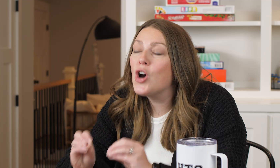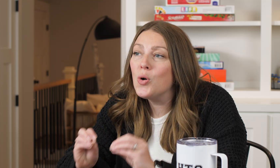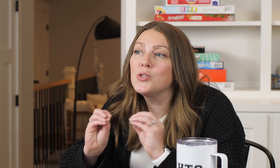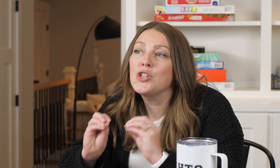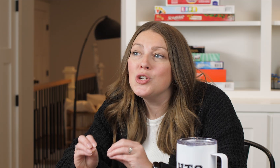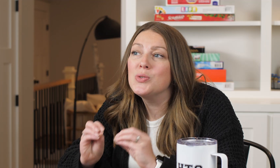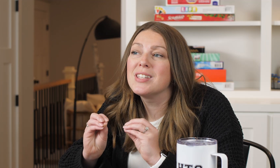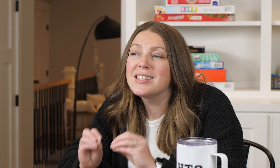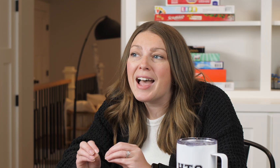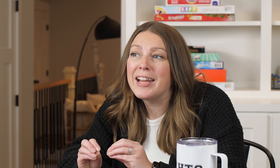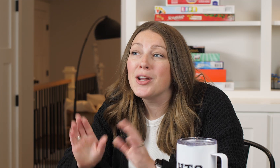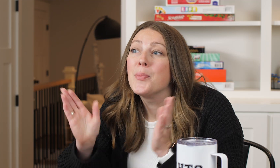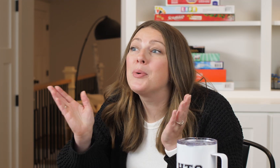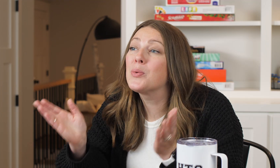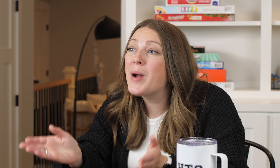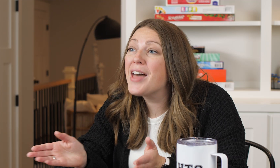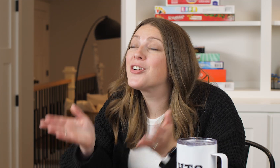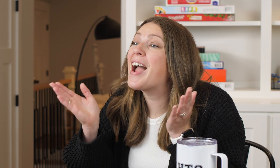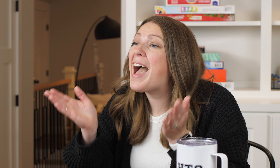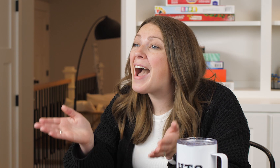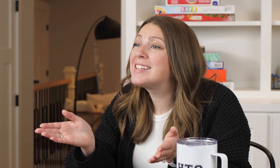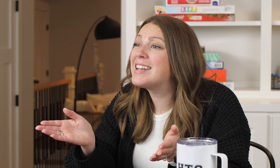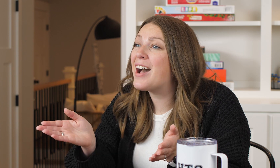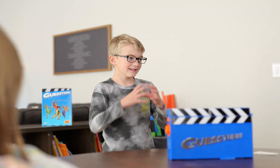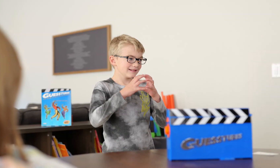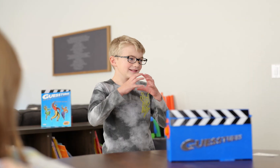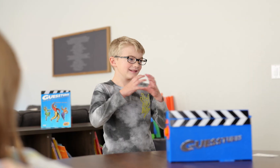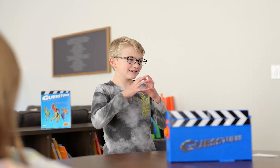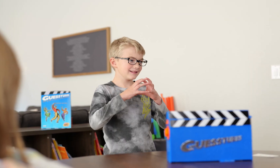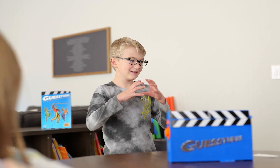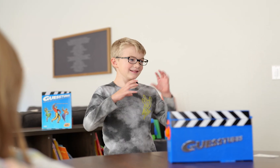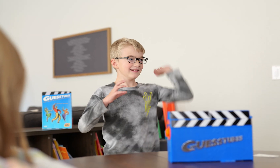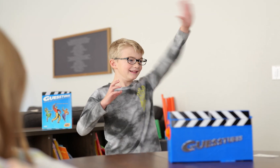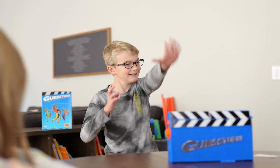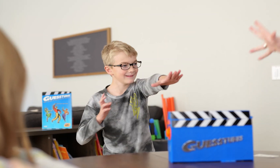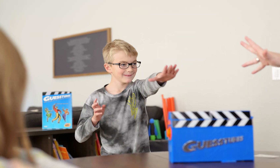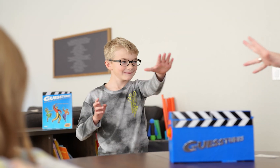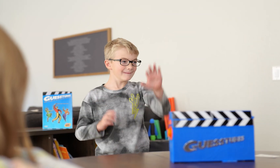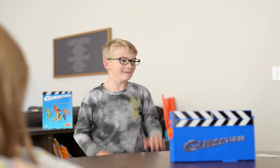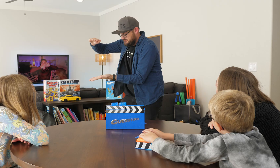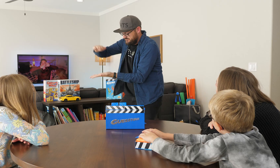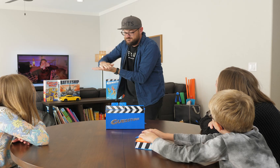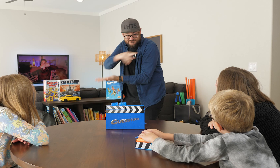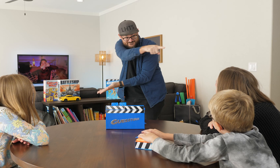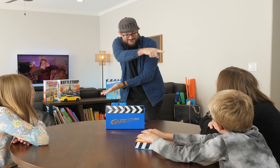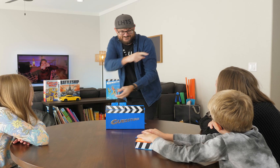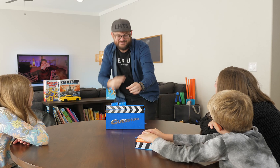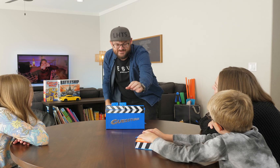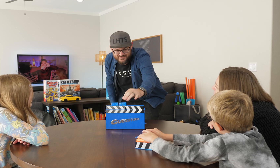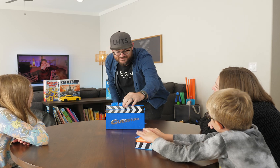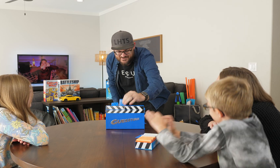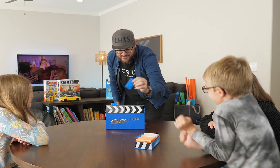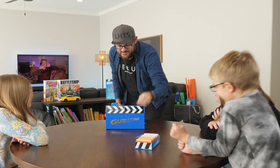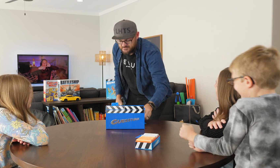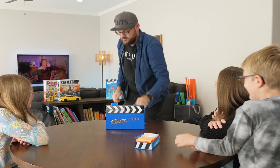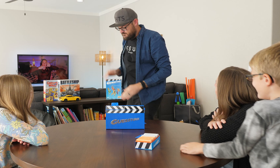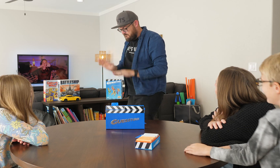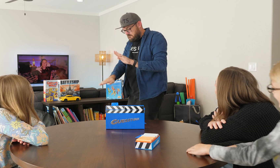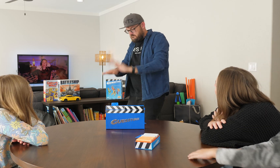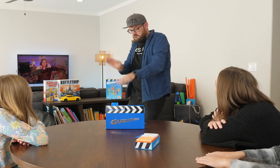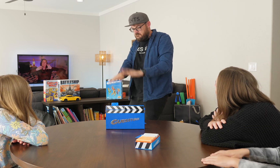don't use the sign but rather act it out. The goal of this game is to not show that you know the sign